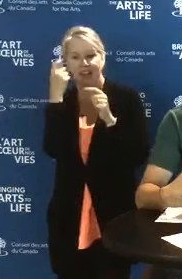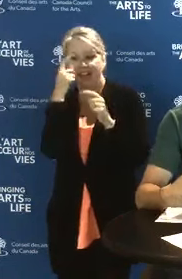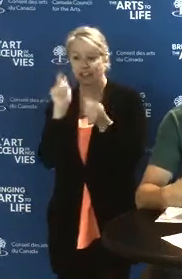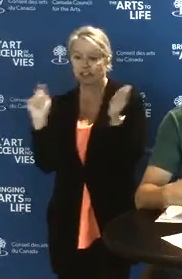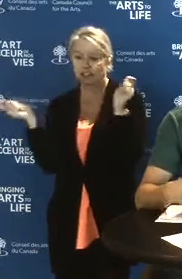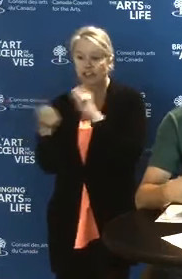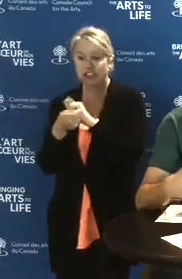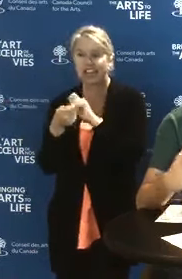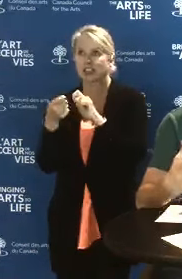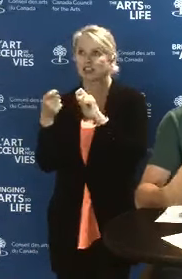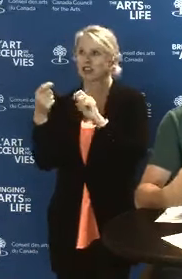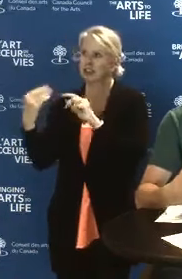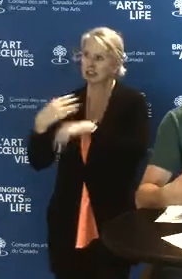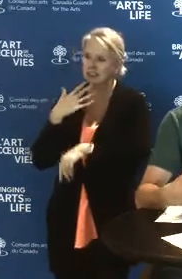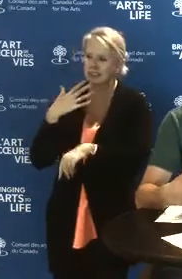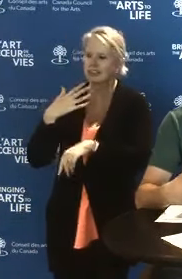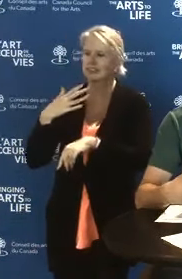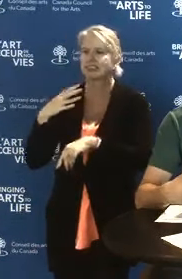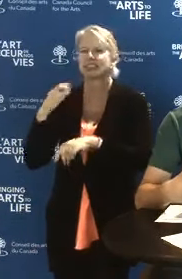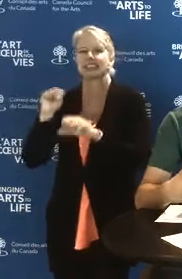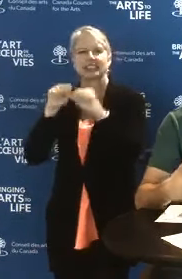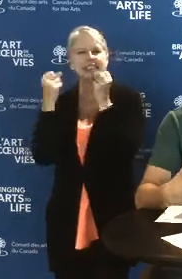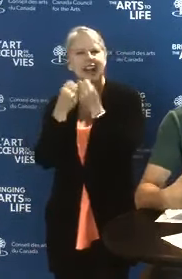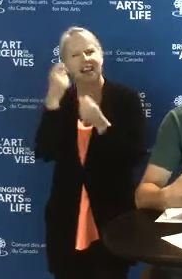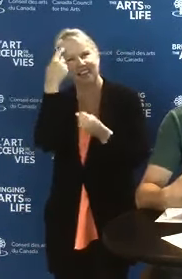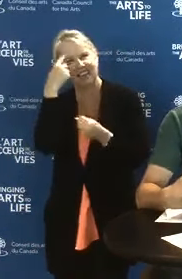Think of it as a network and how you might be changing